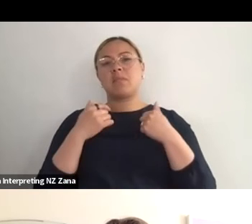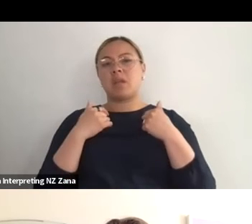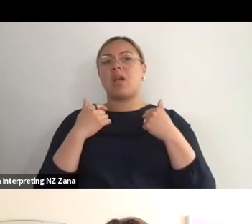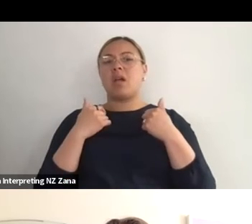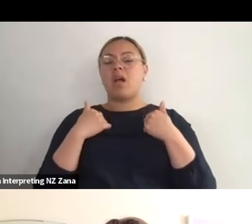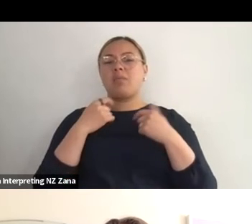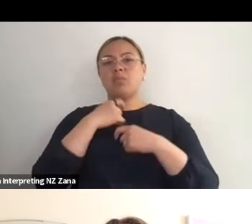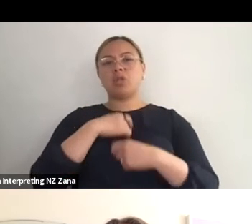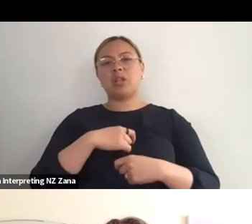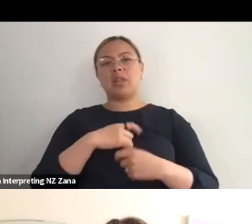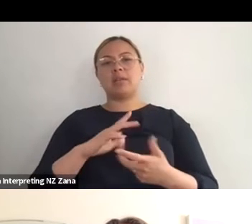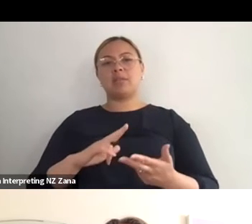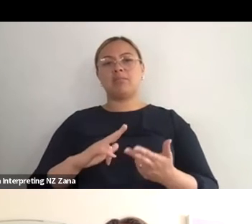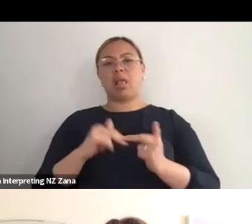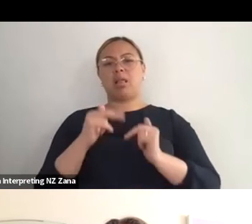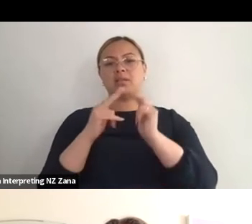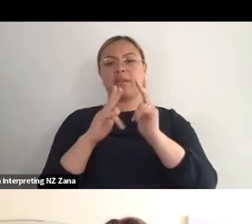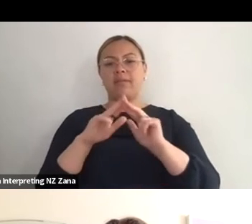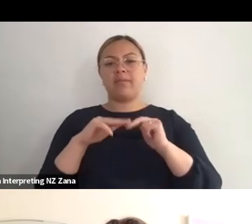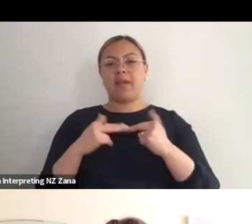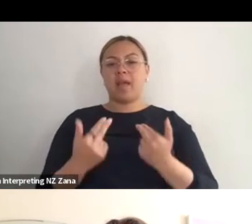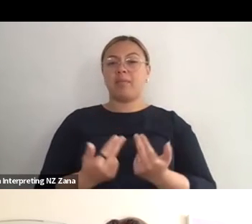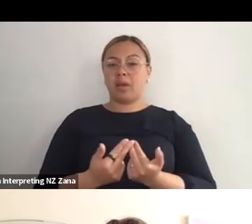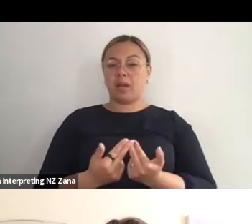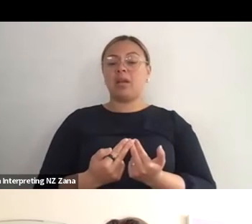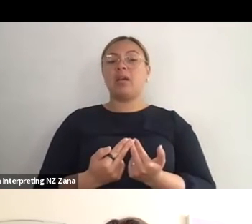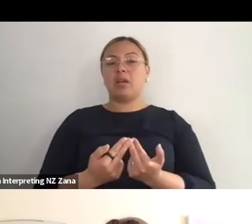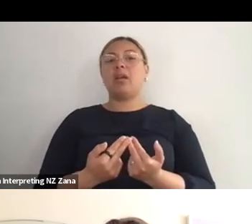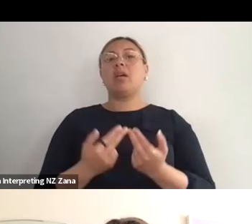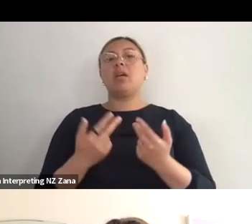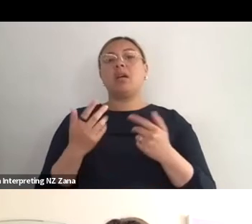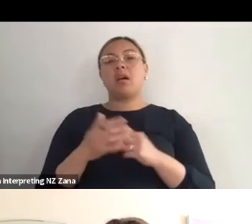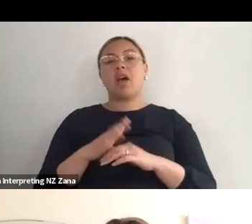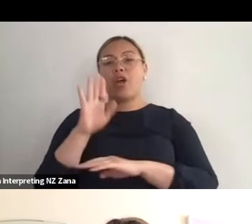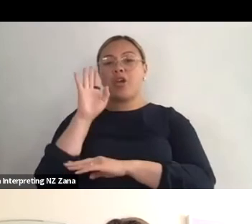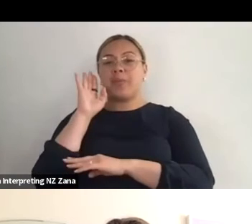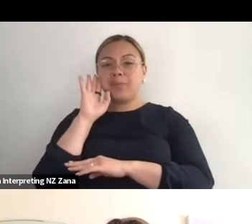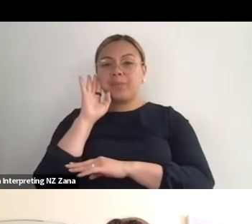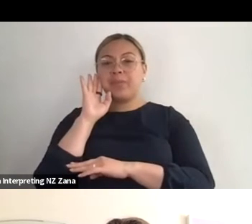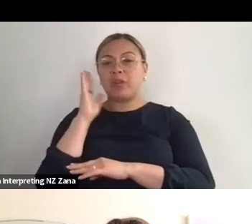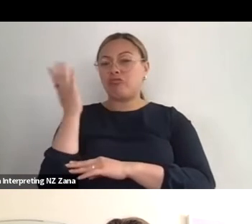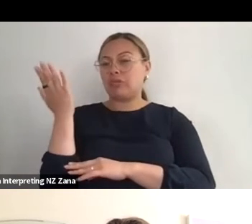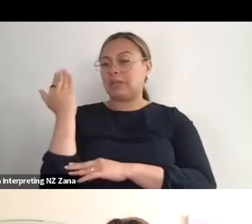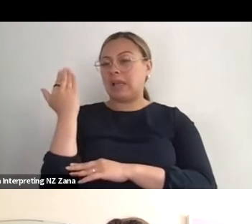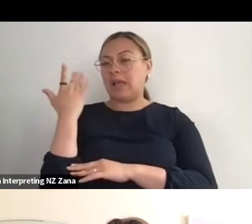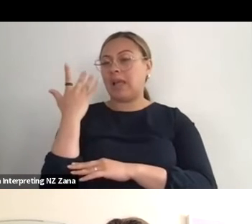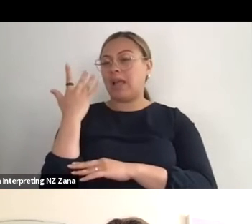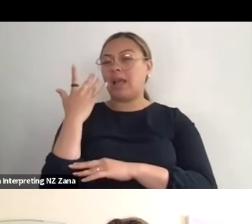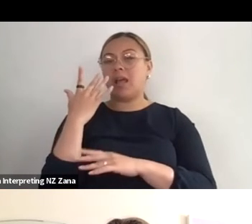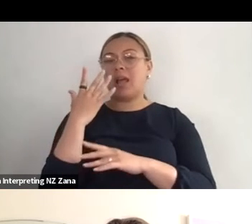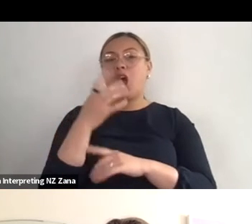work with. I heard - Disability Arts Online did their podcast recently and one of the people was